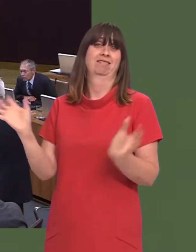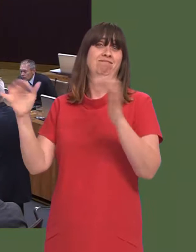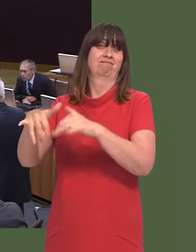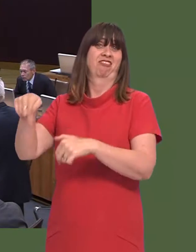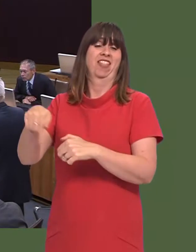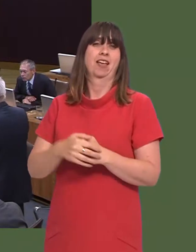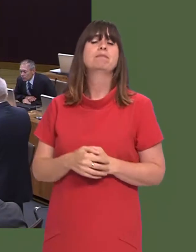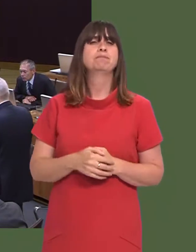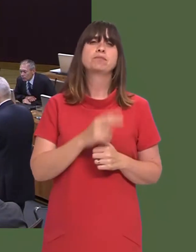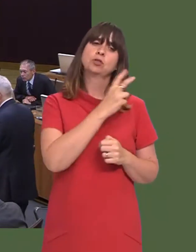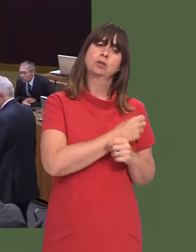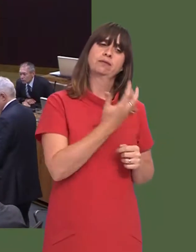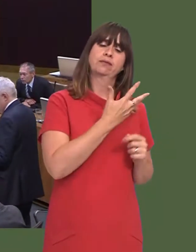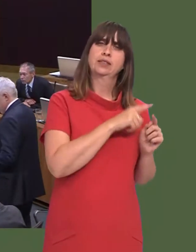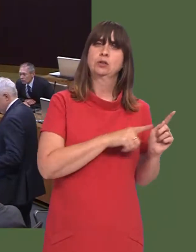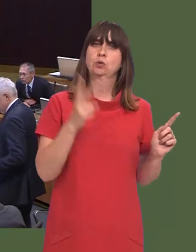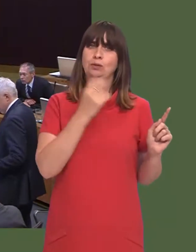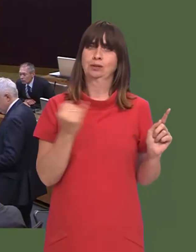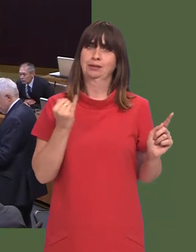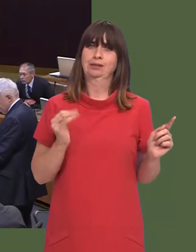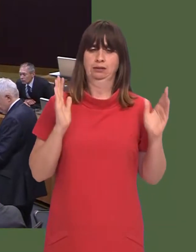Vikki Howells: Thank you, First Minister.